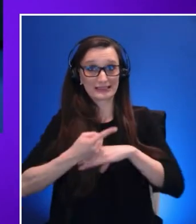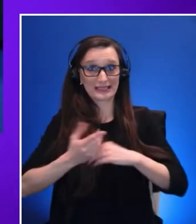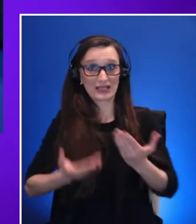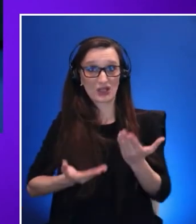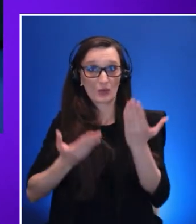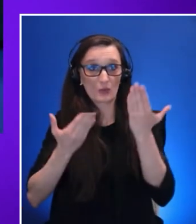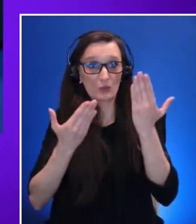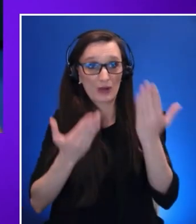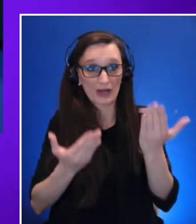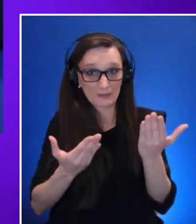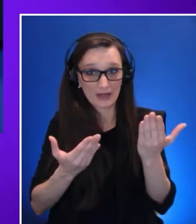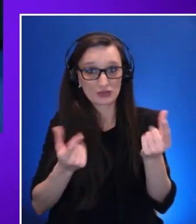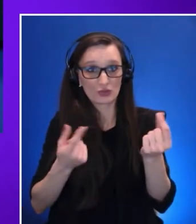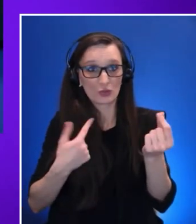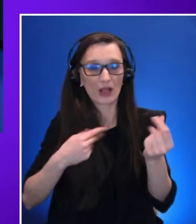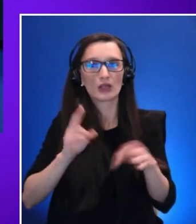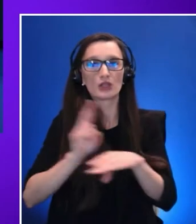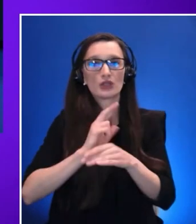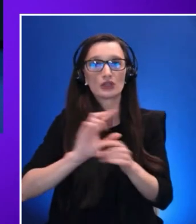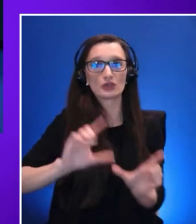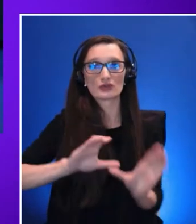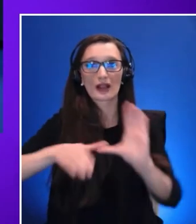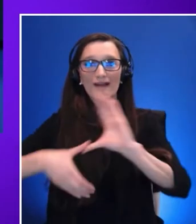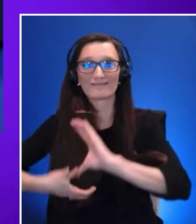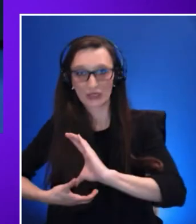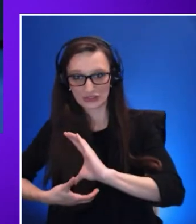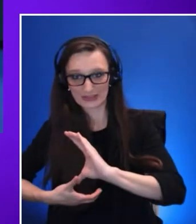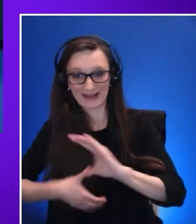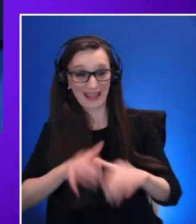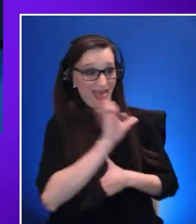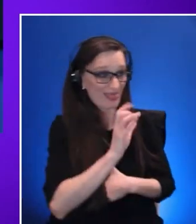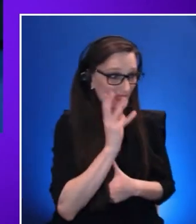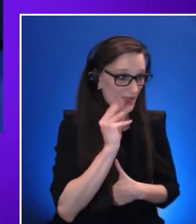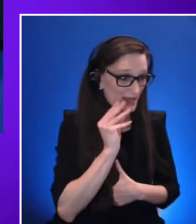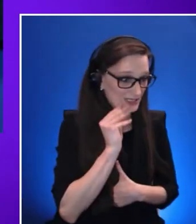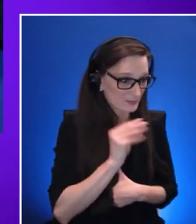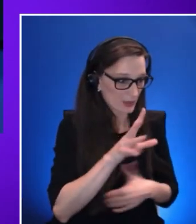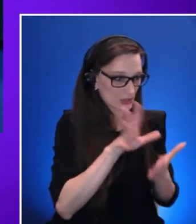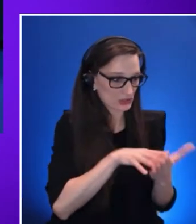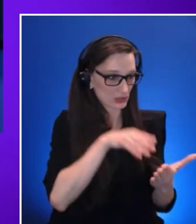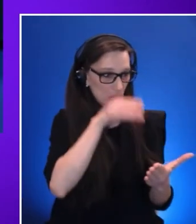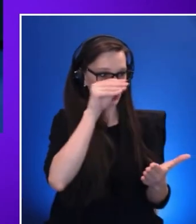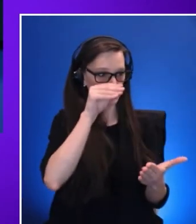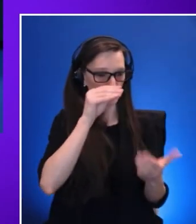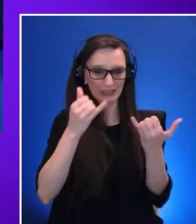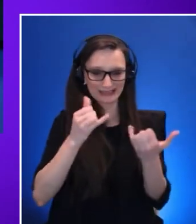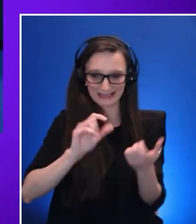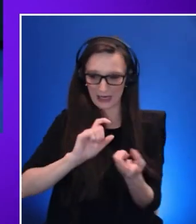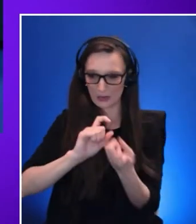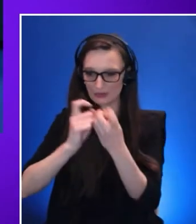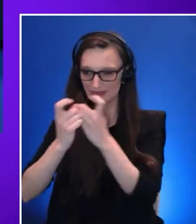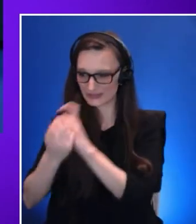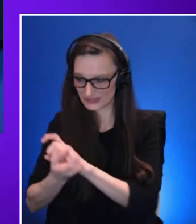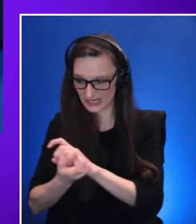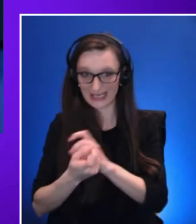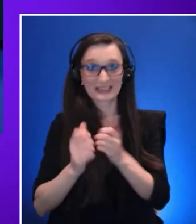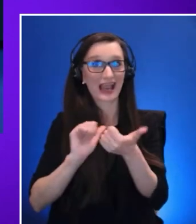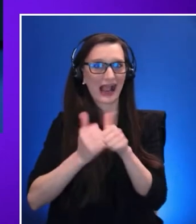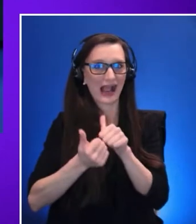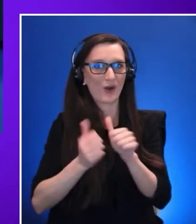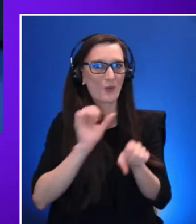of that experience while we are working with hardware hardware partners in order to identify